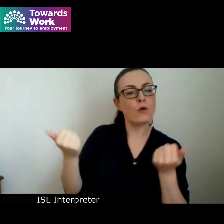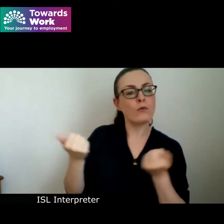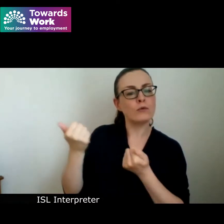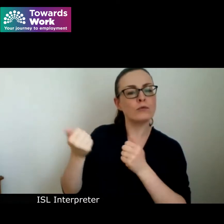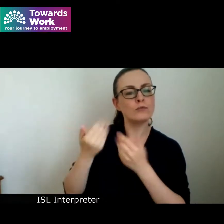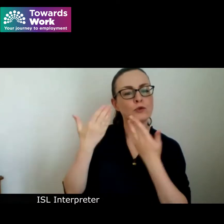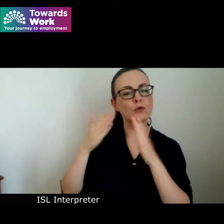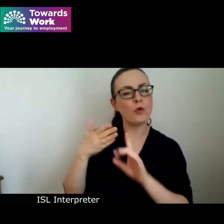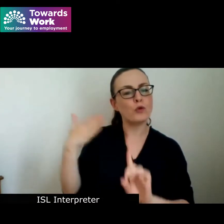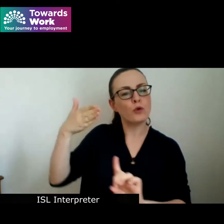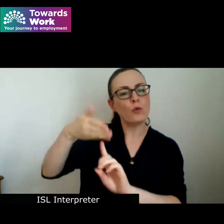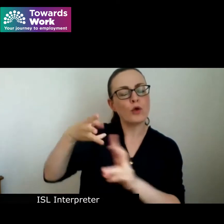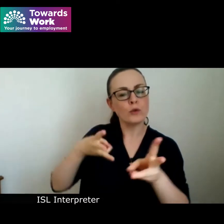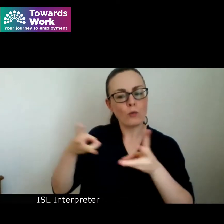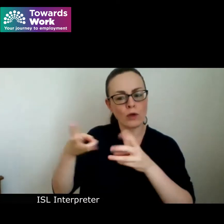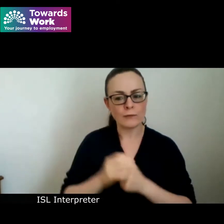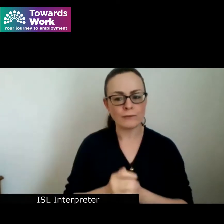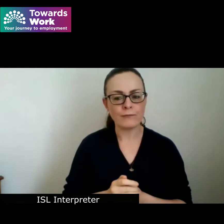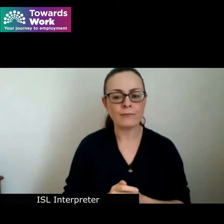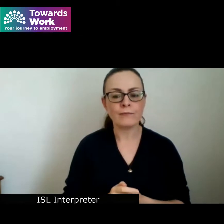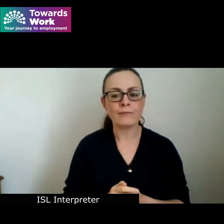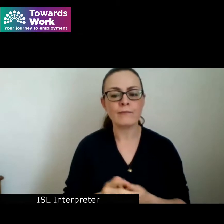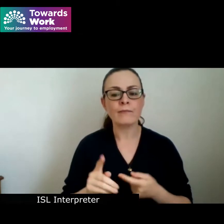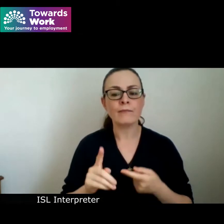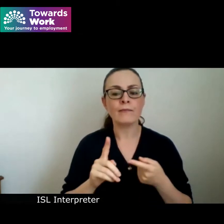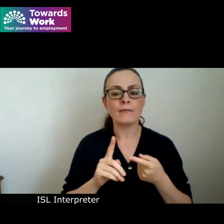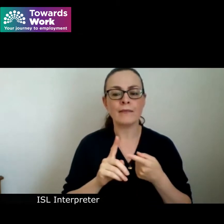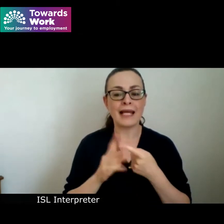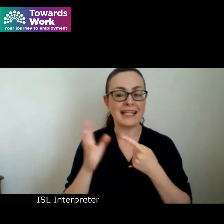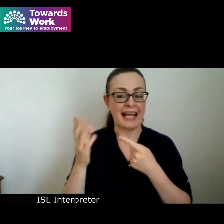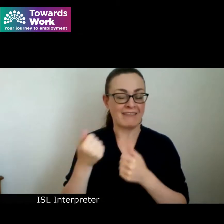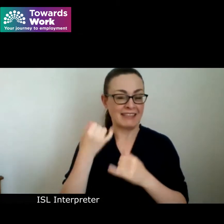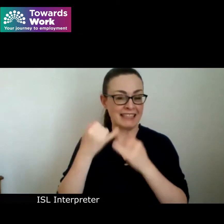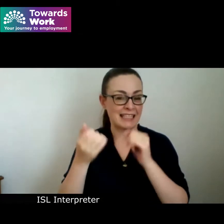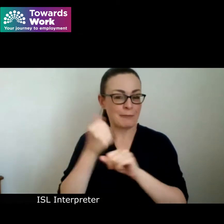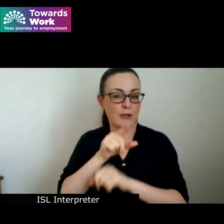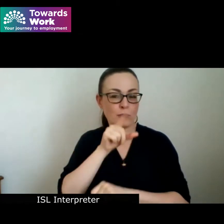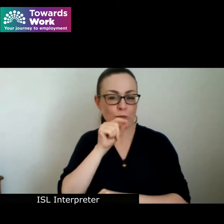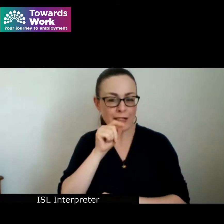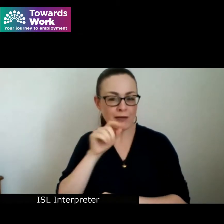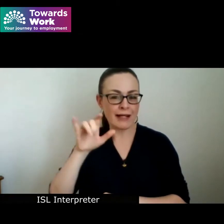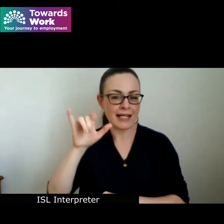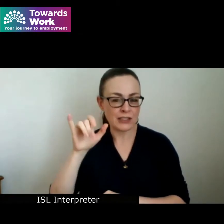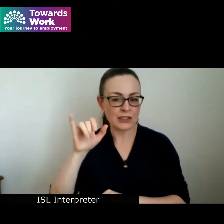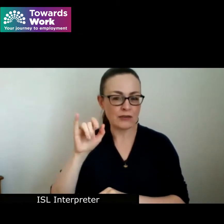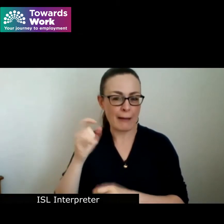and on the other side I've got we've got the twitter instagram and linkedin icons and you can